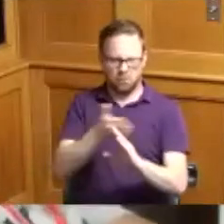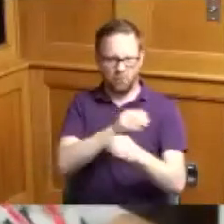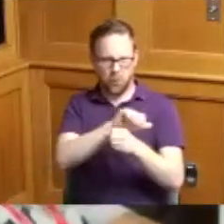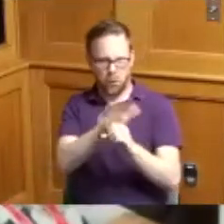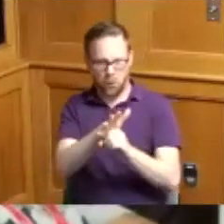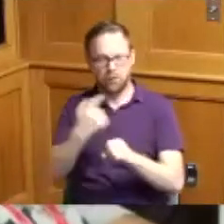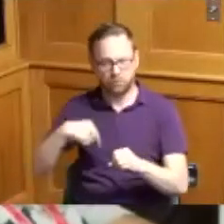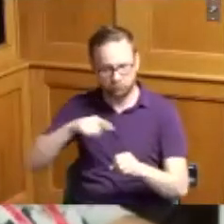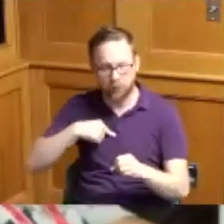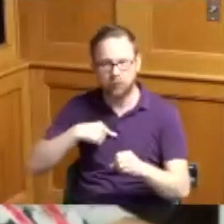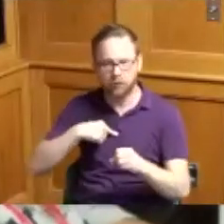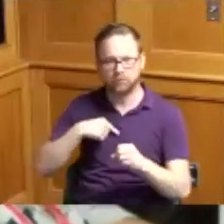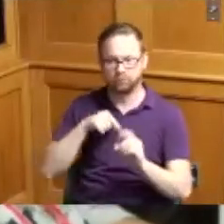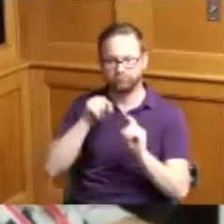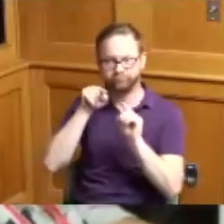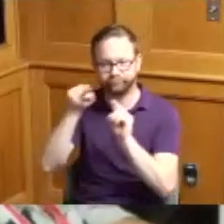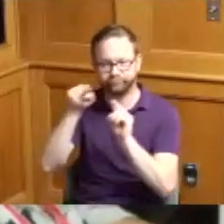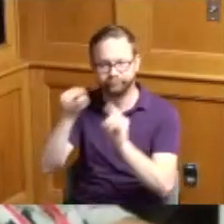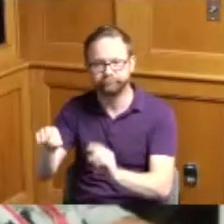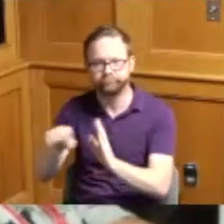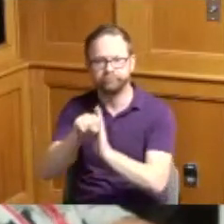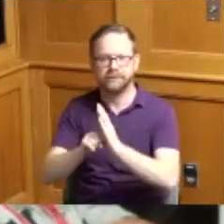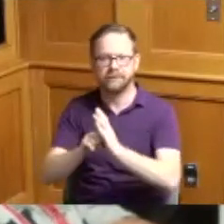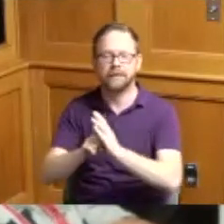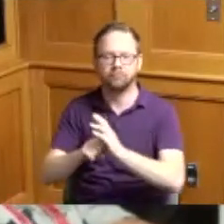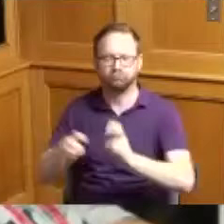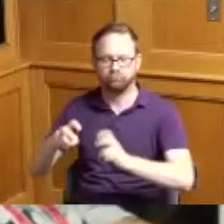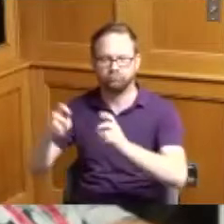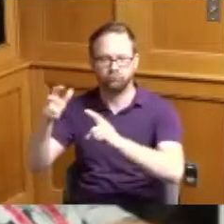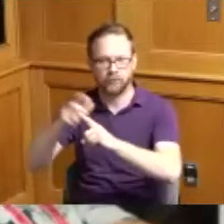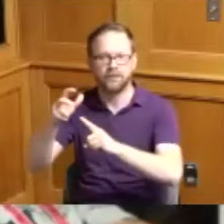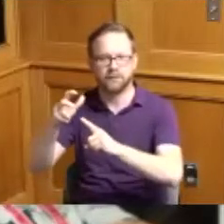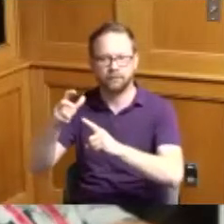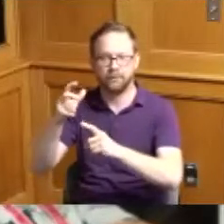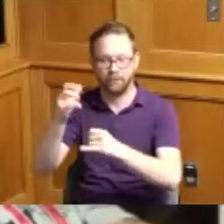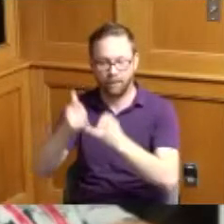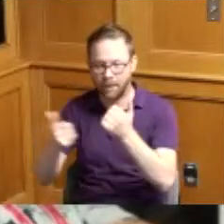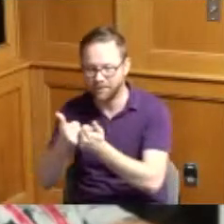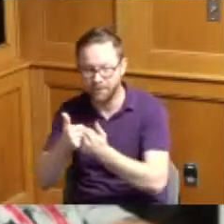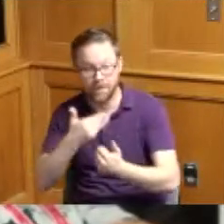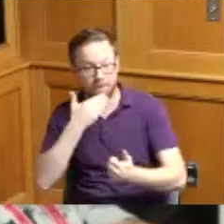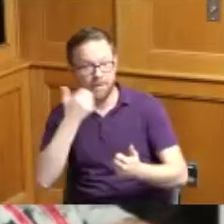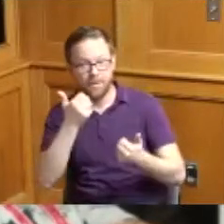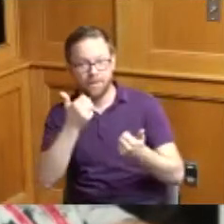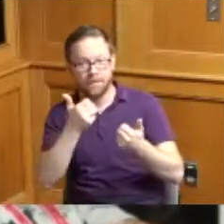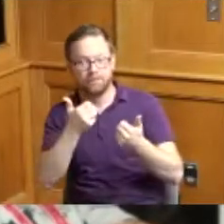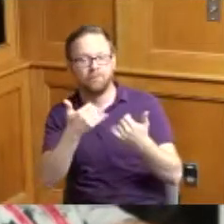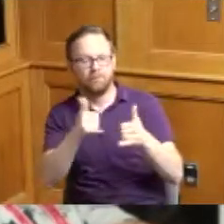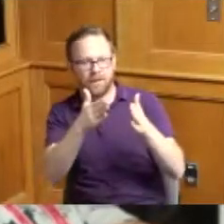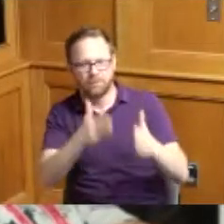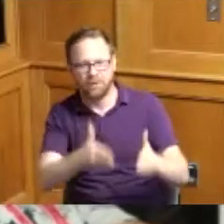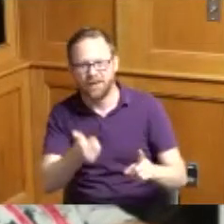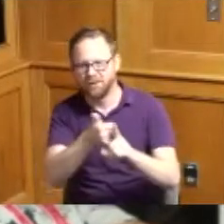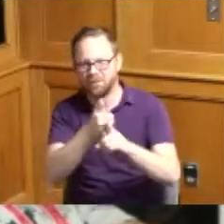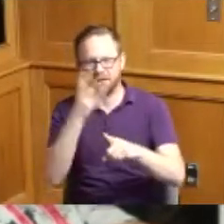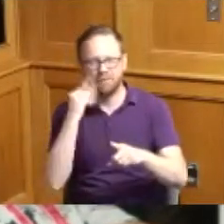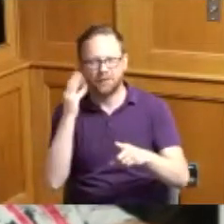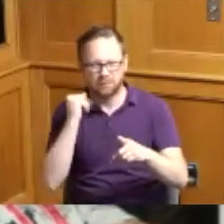the state championship game semi-final game and our best player had a epileptic seizure so they